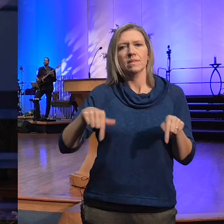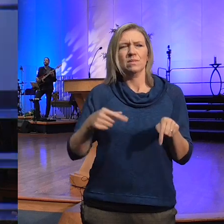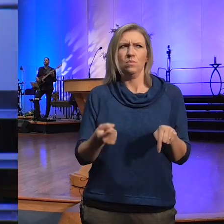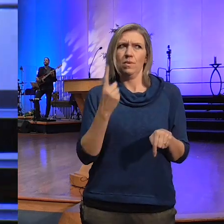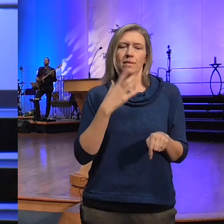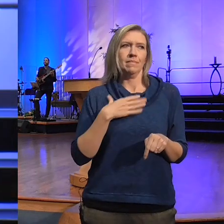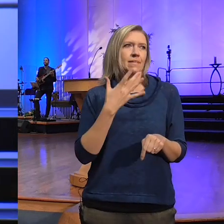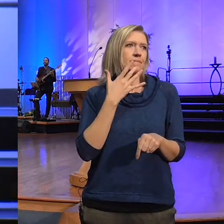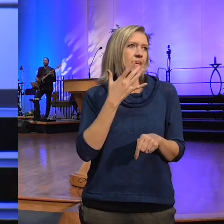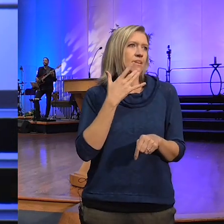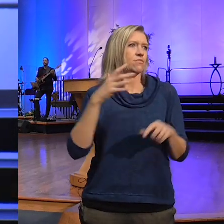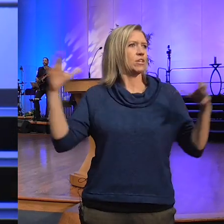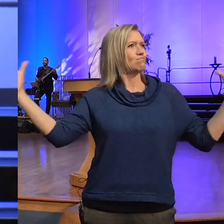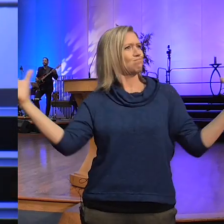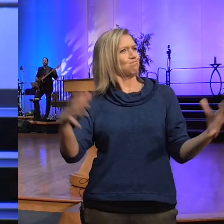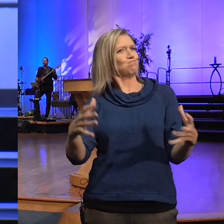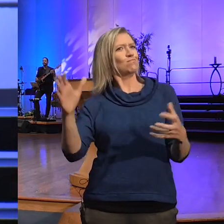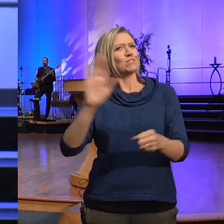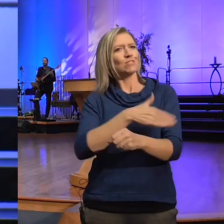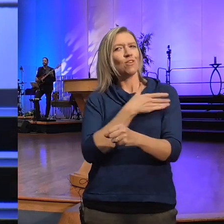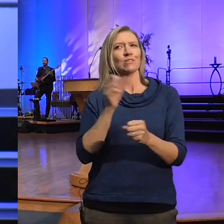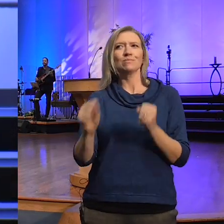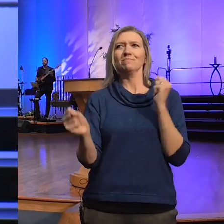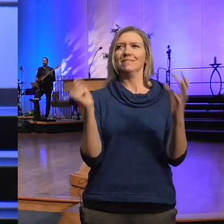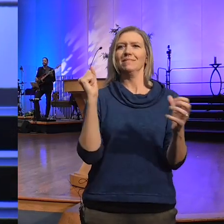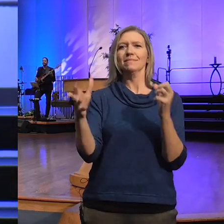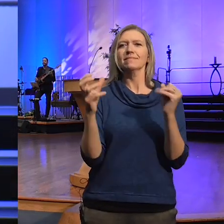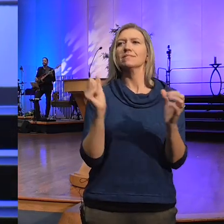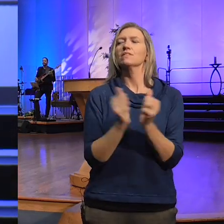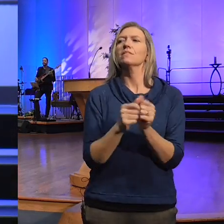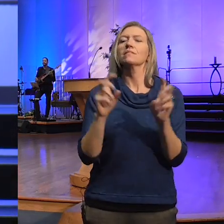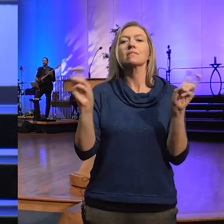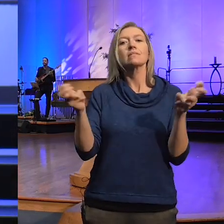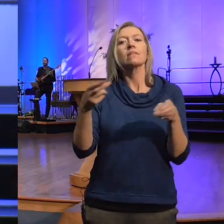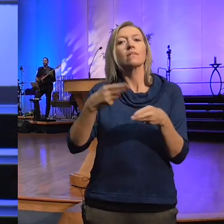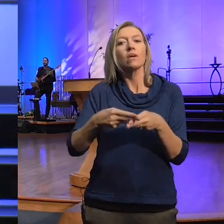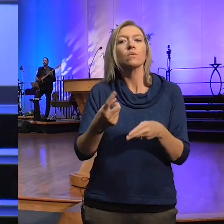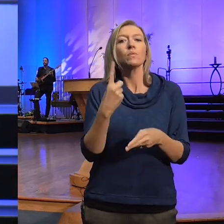songs that we get to sing It's called one big family because we are we're all connected let's